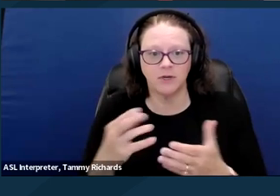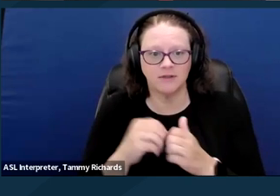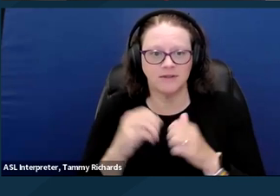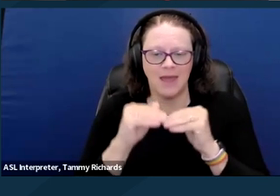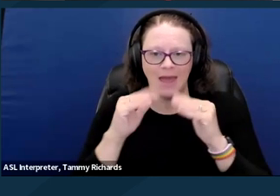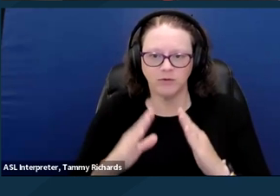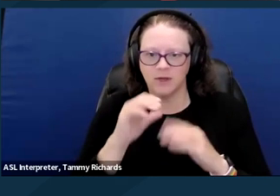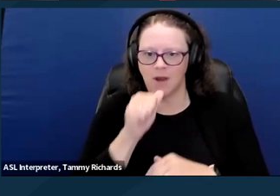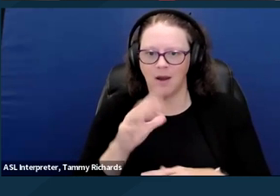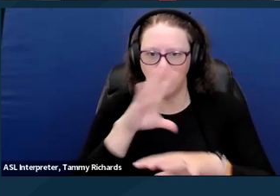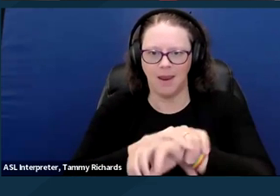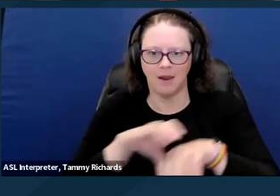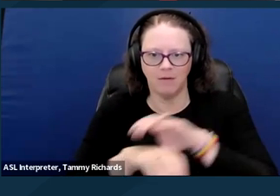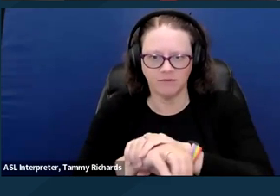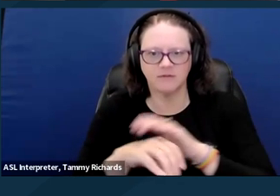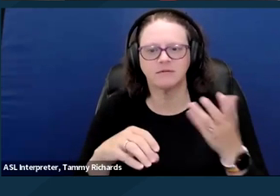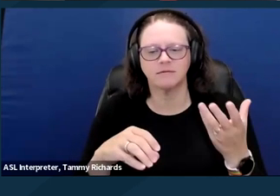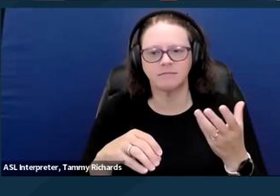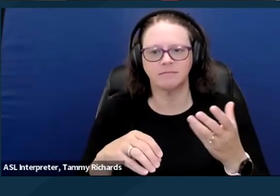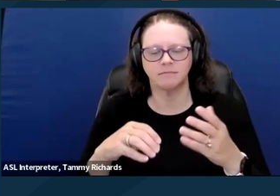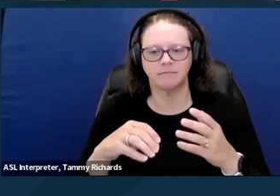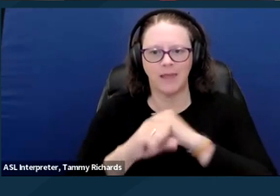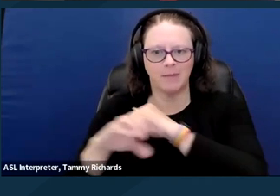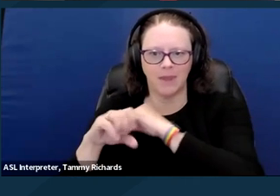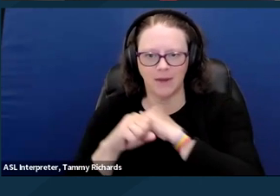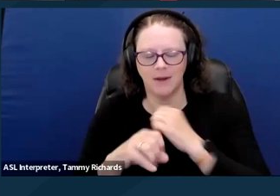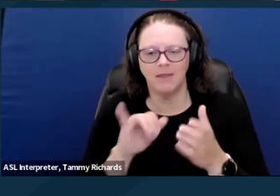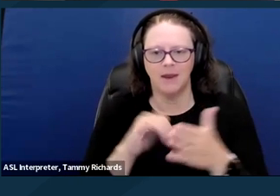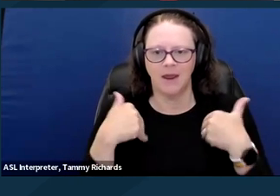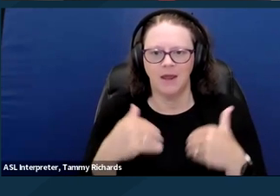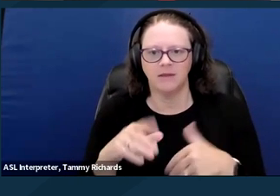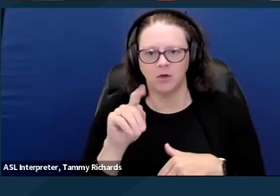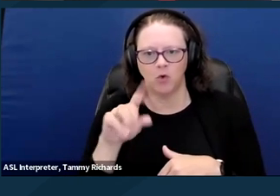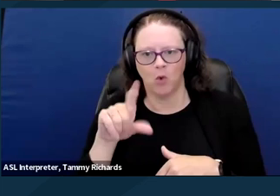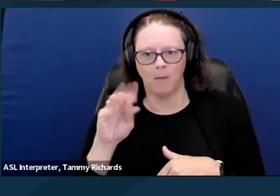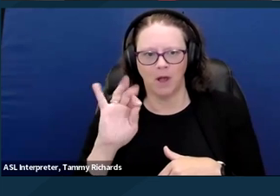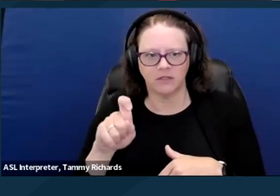which has toolboxes for communications, litigation, organizing and policy.